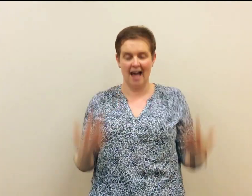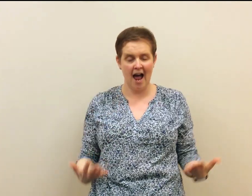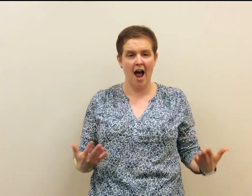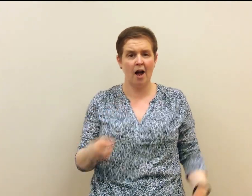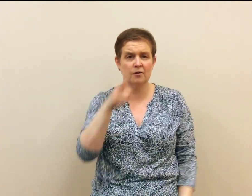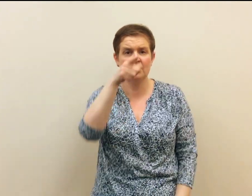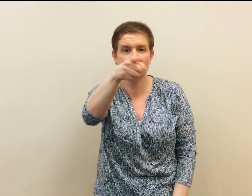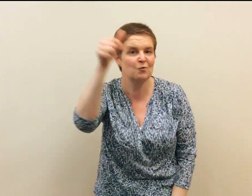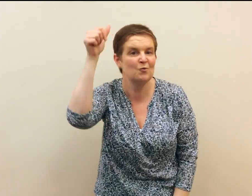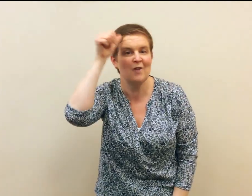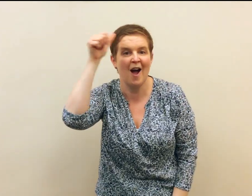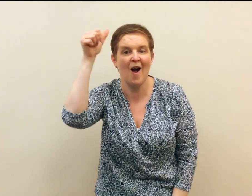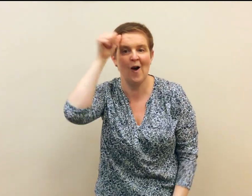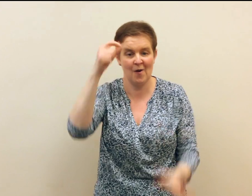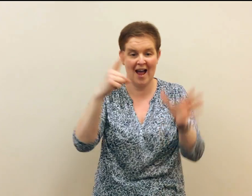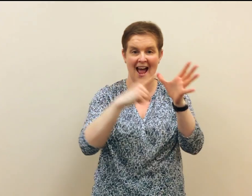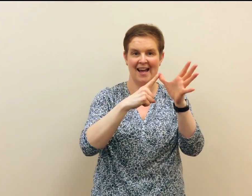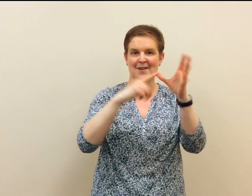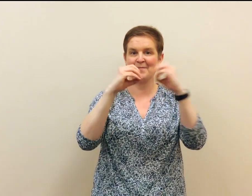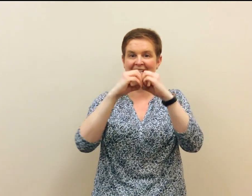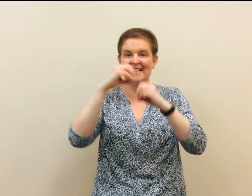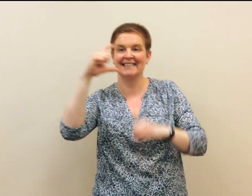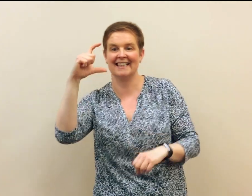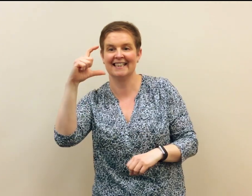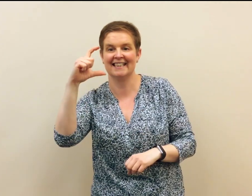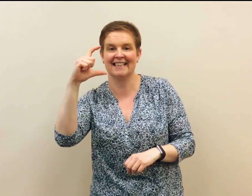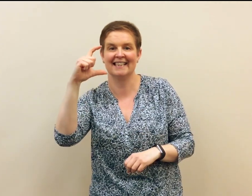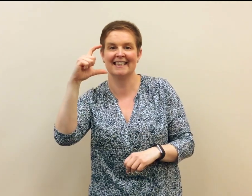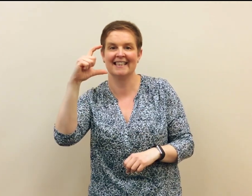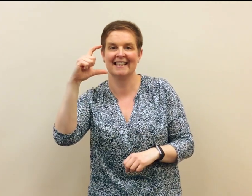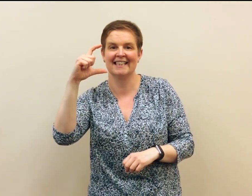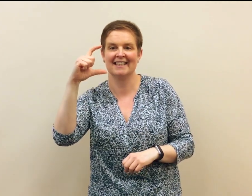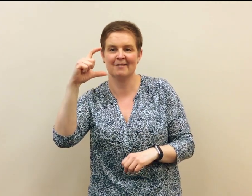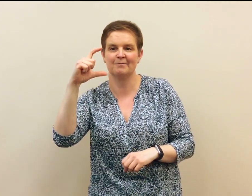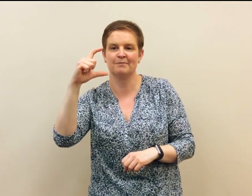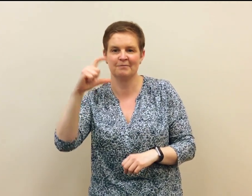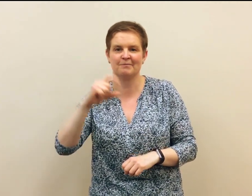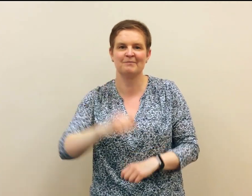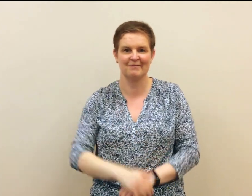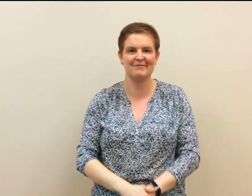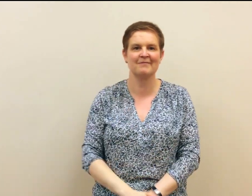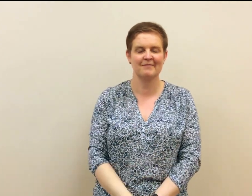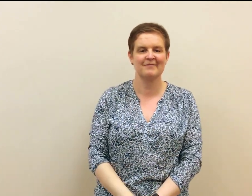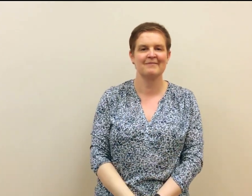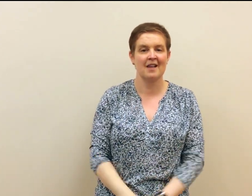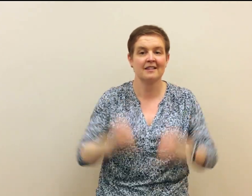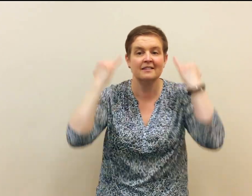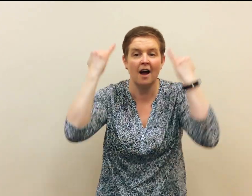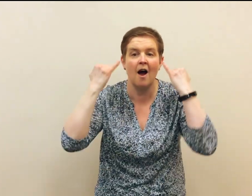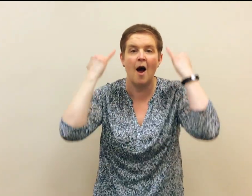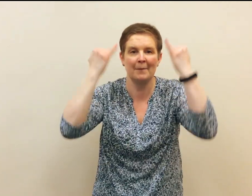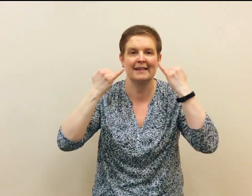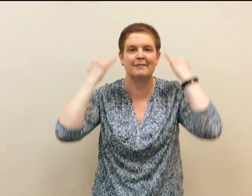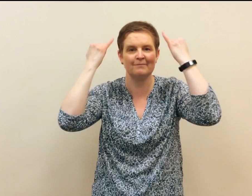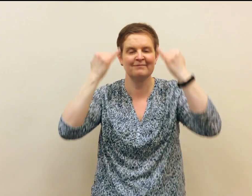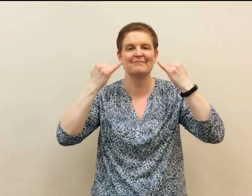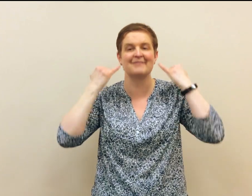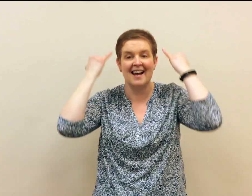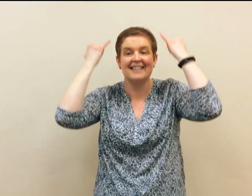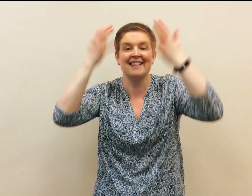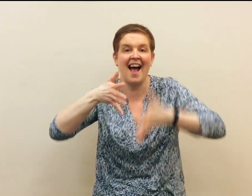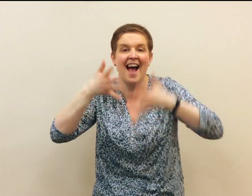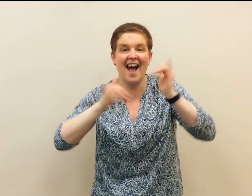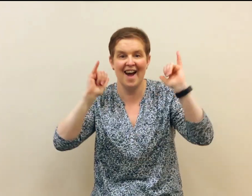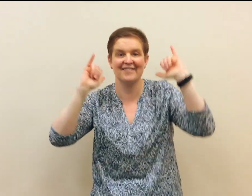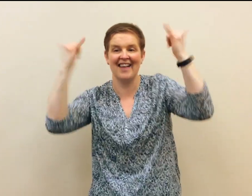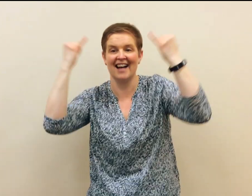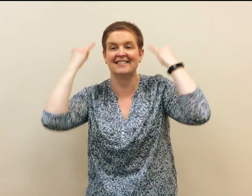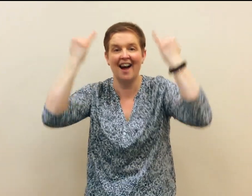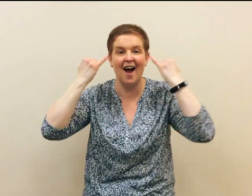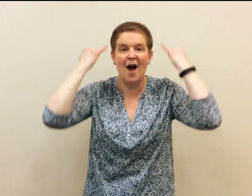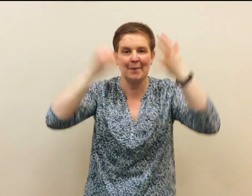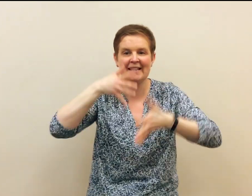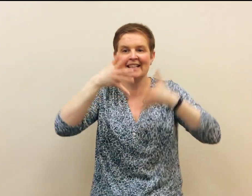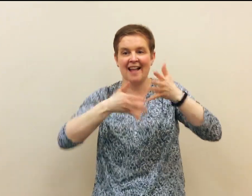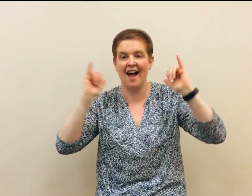Now you know your ABC Derby Signfest, Derby Signfest,